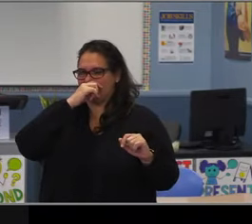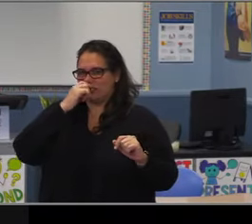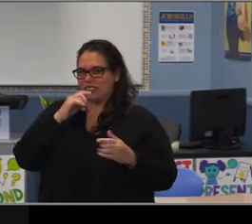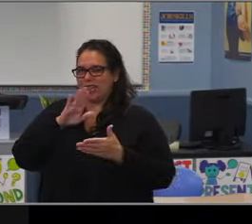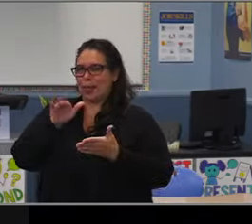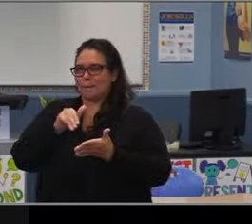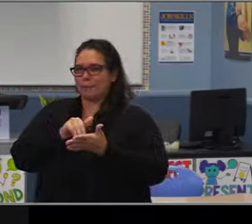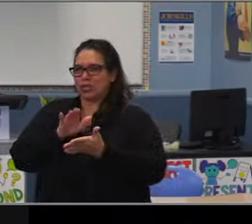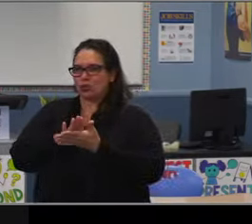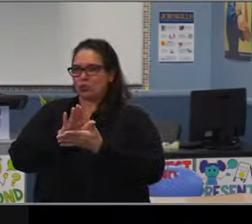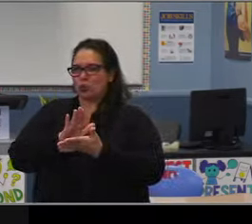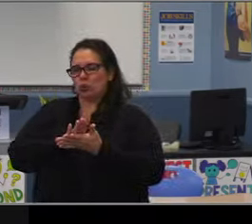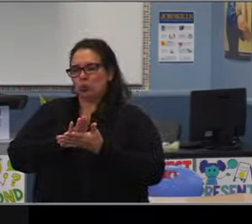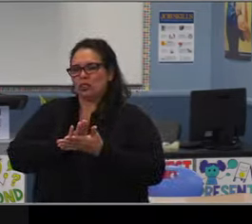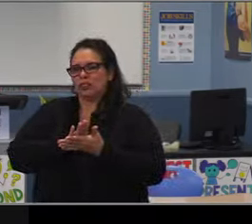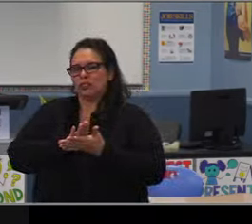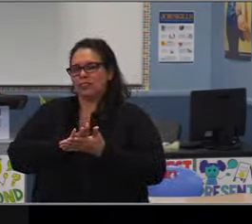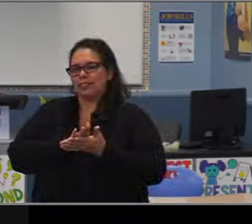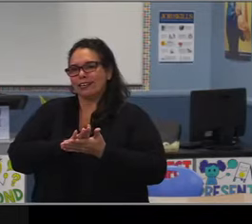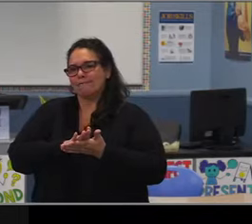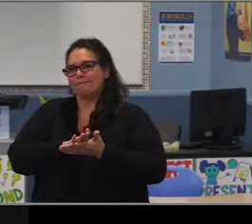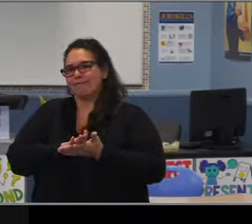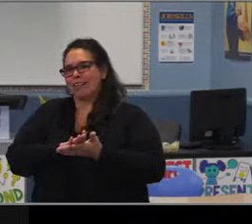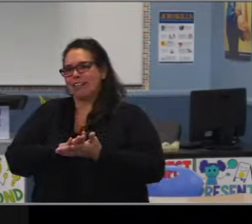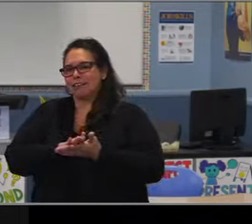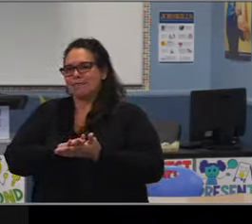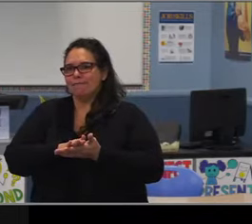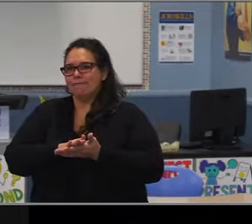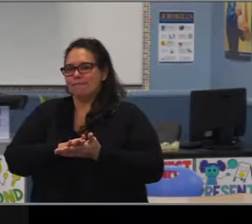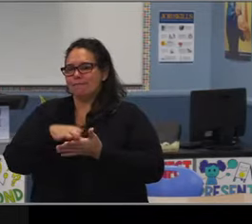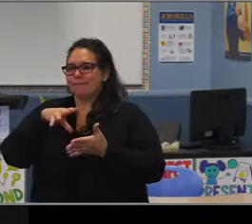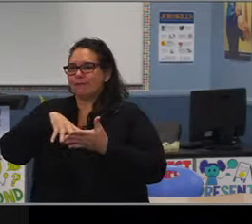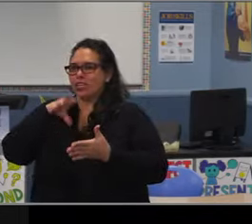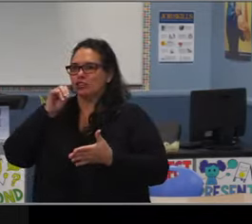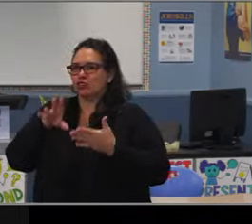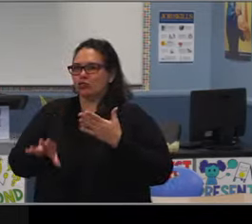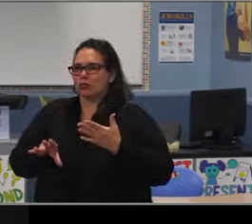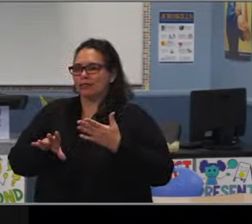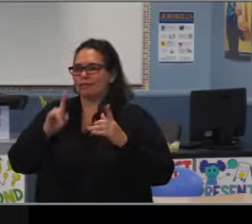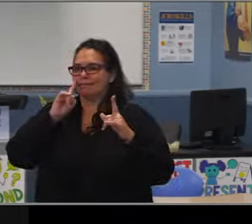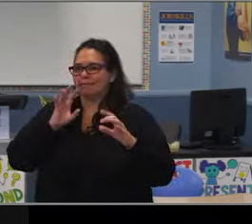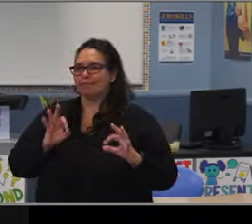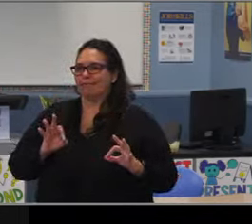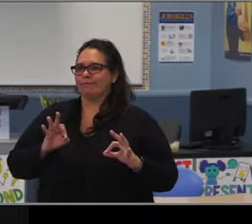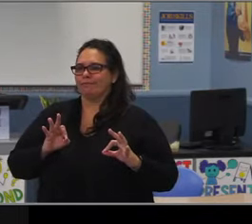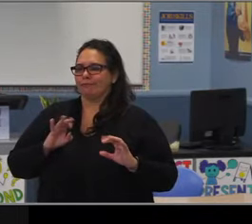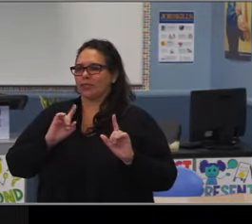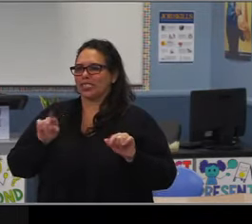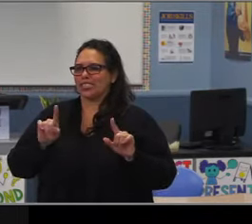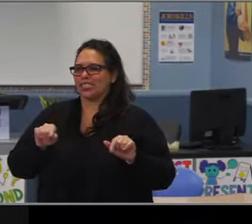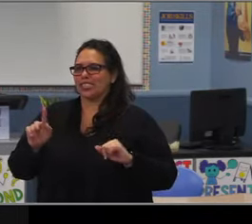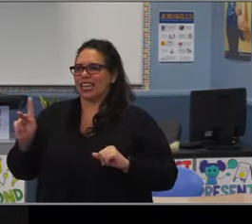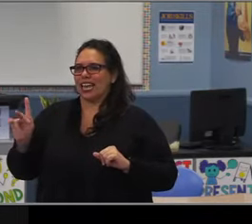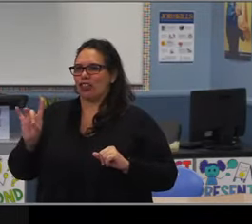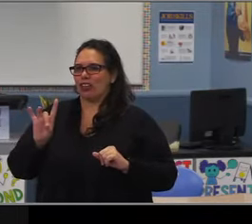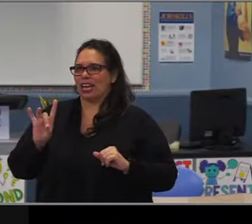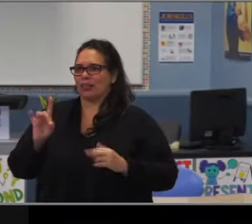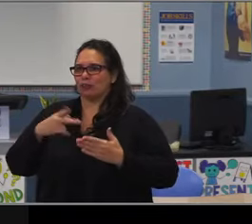and teachers teach five generally as part of their caseload. So to reach that sixth section basically all Muir teachers agreed